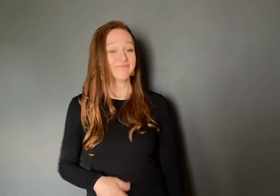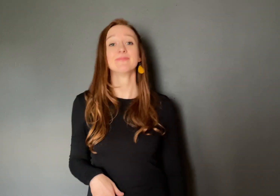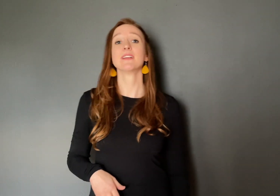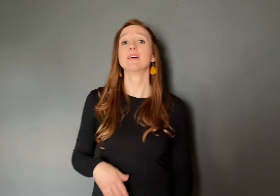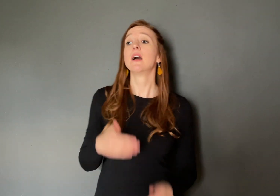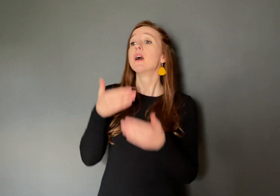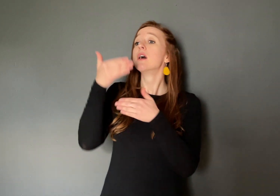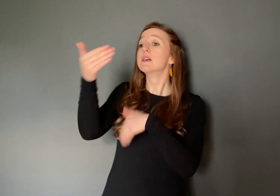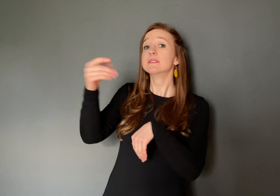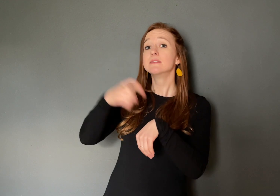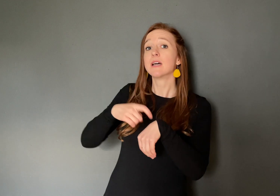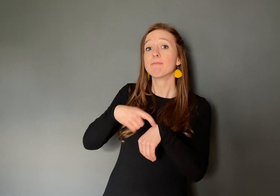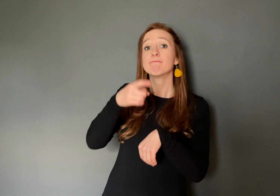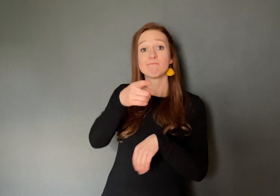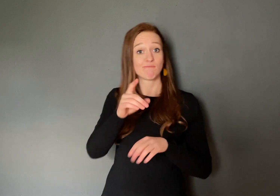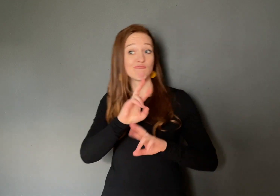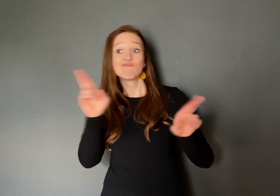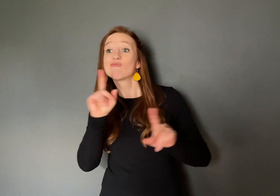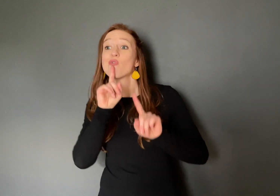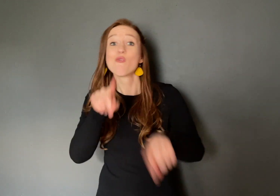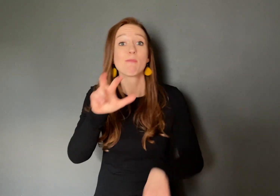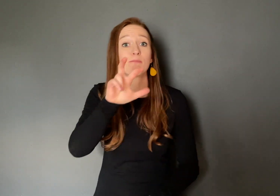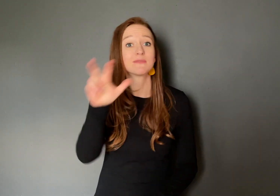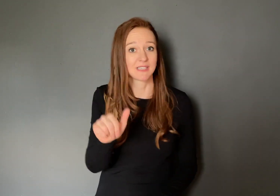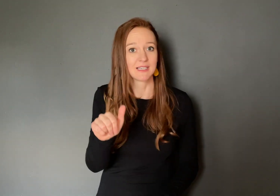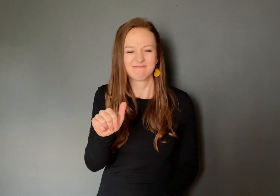Next time you order a pizza,